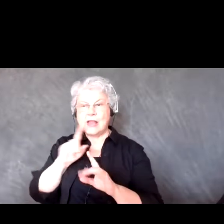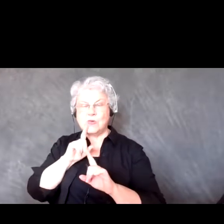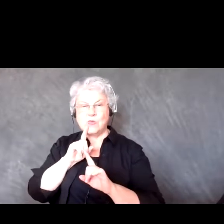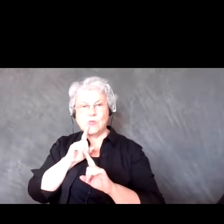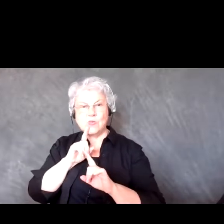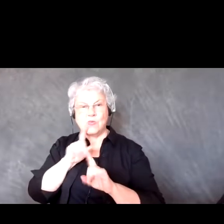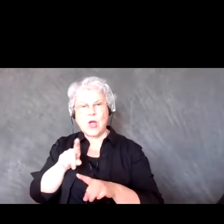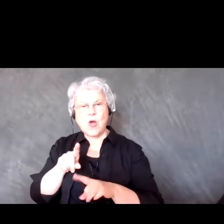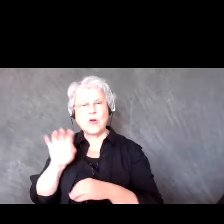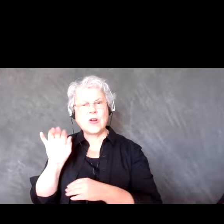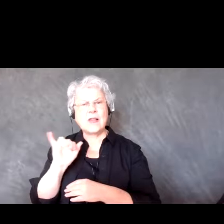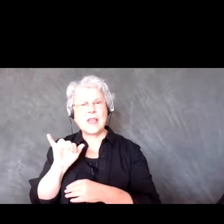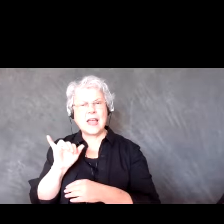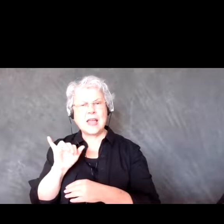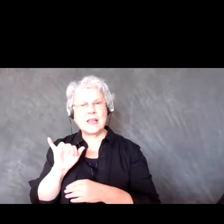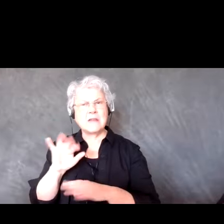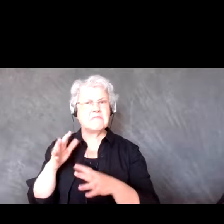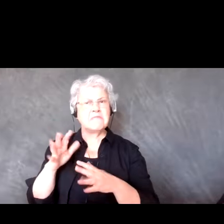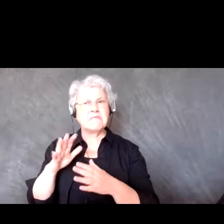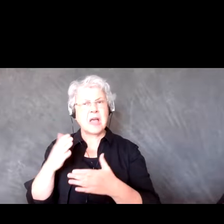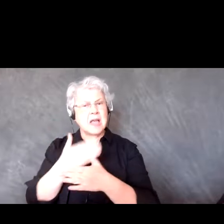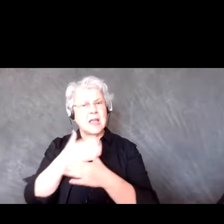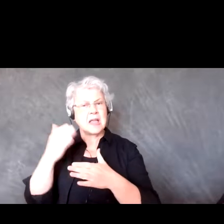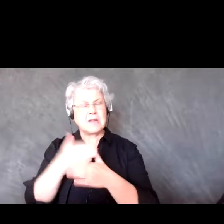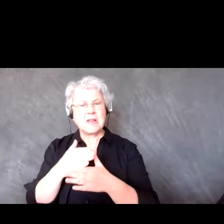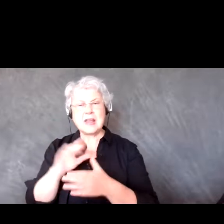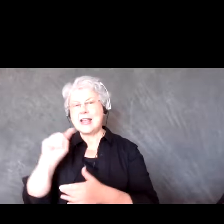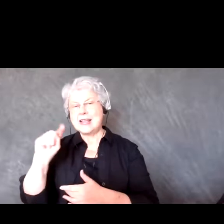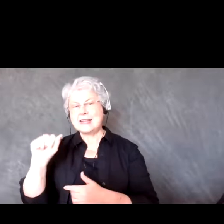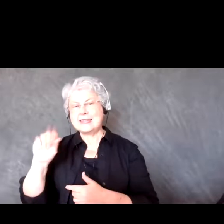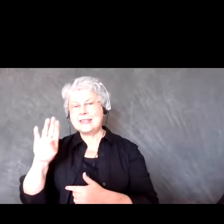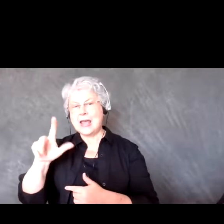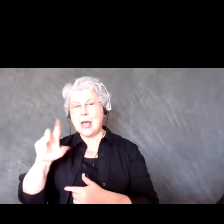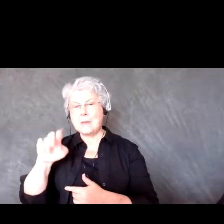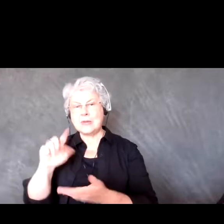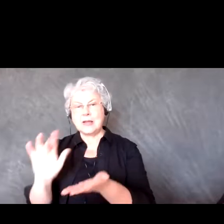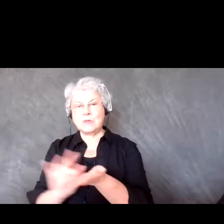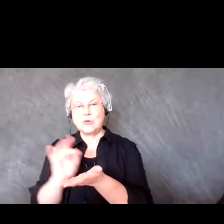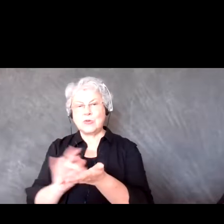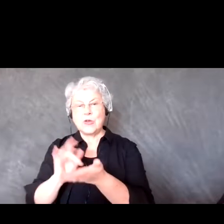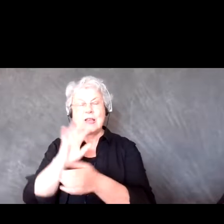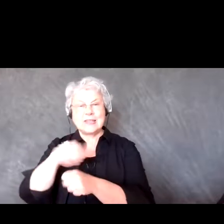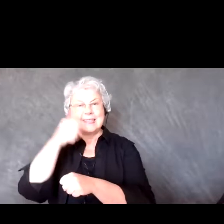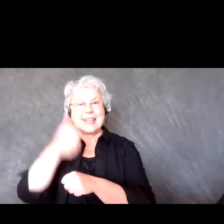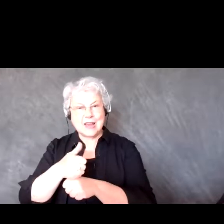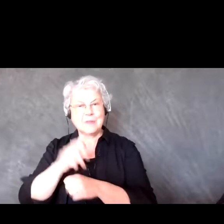midgrade tablets to have as a library inventory for community members.